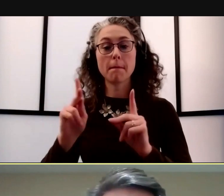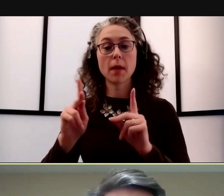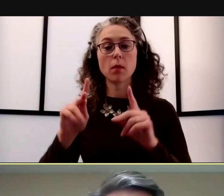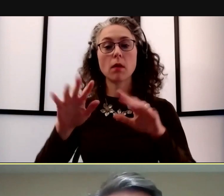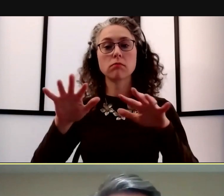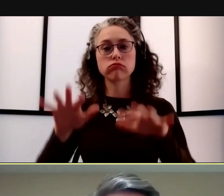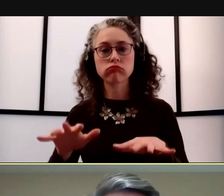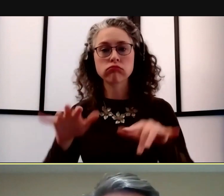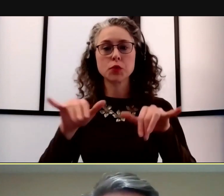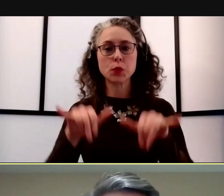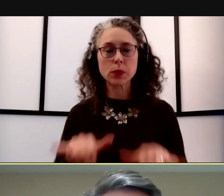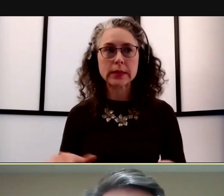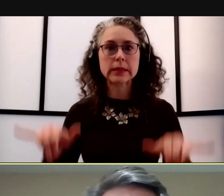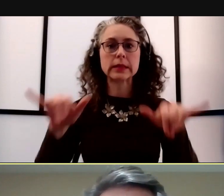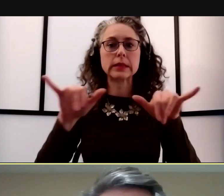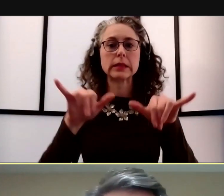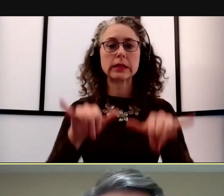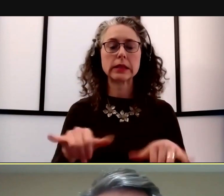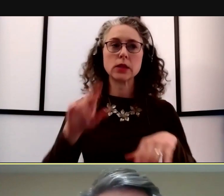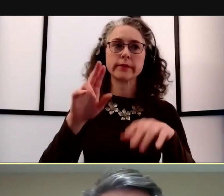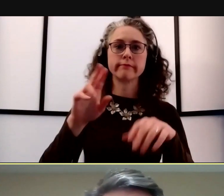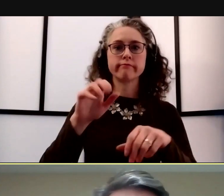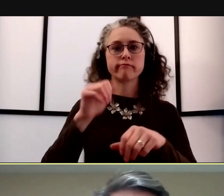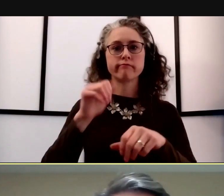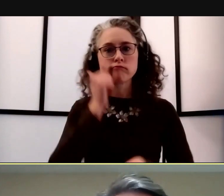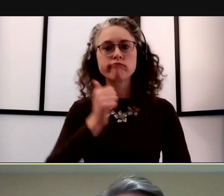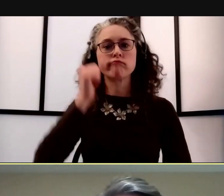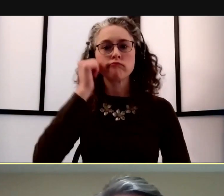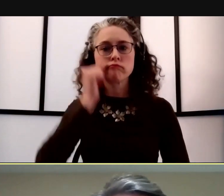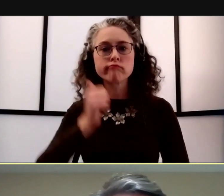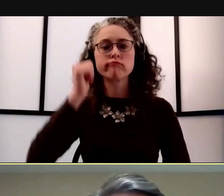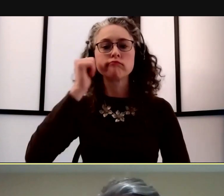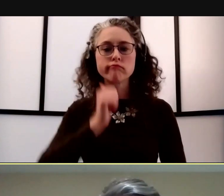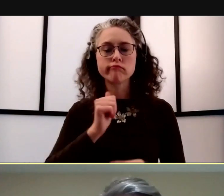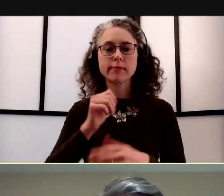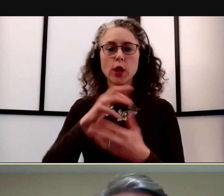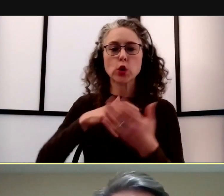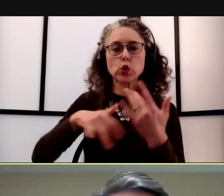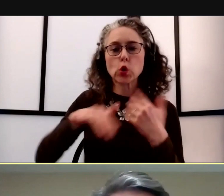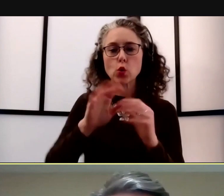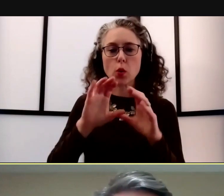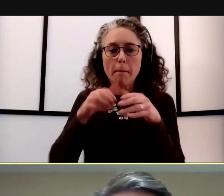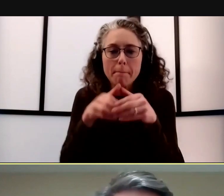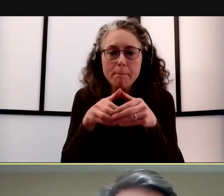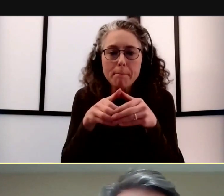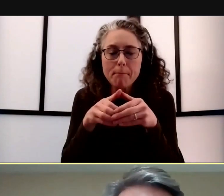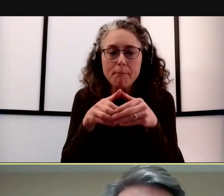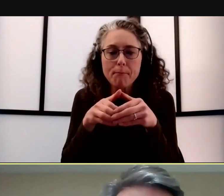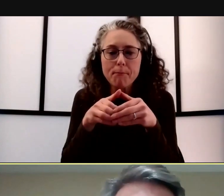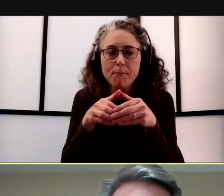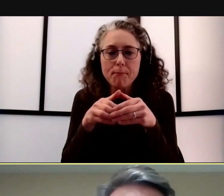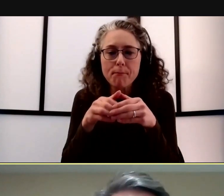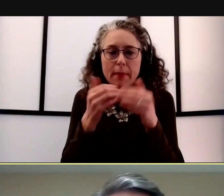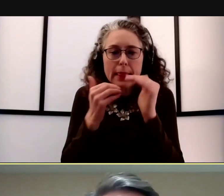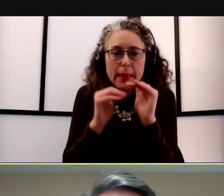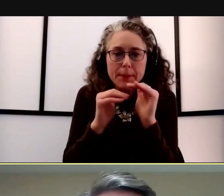and start getting into their sort of social bubbles and limiting their exposure to other people,